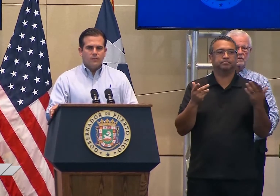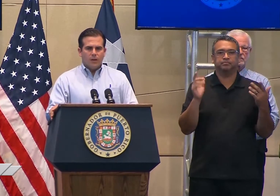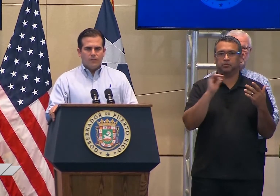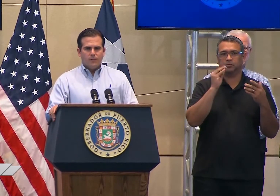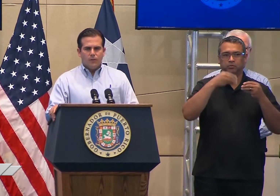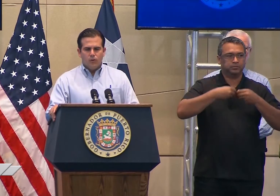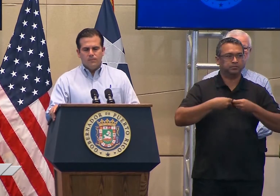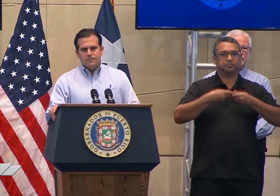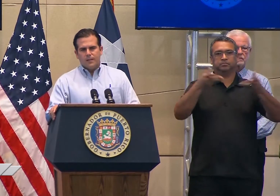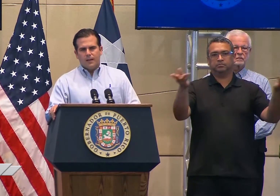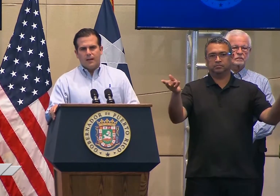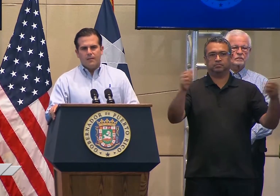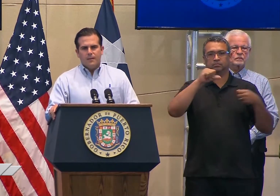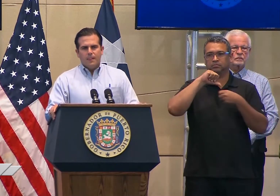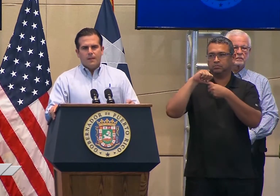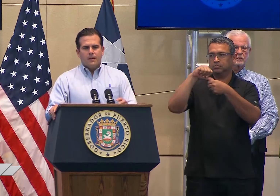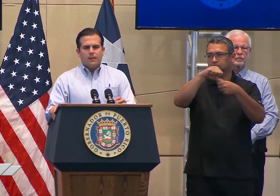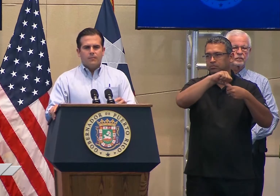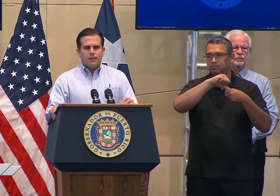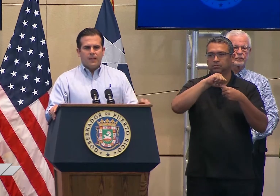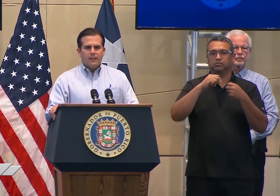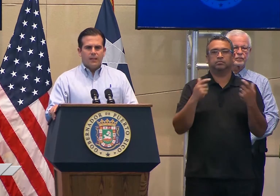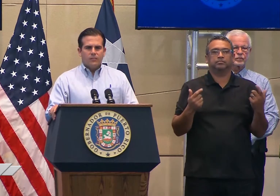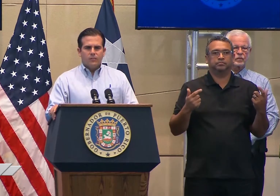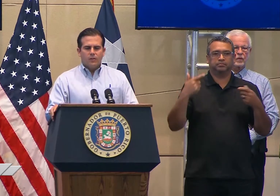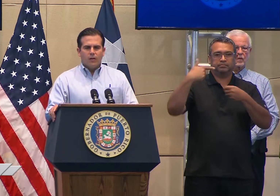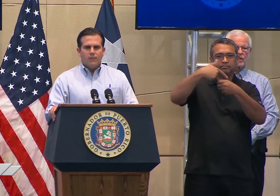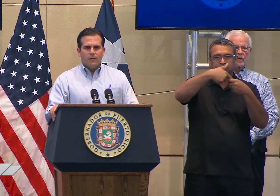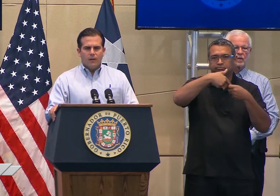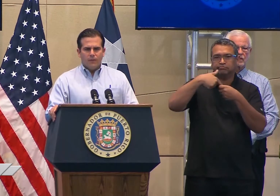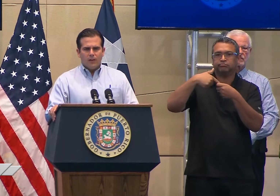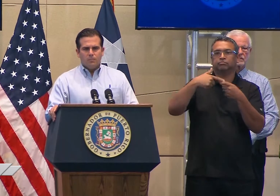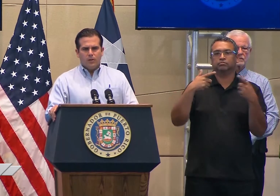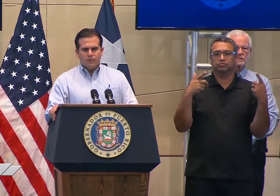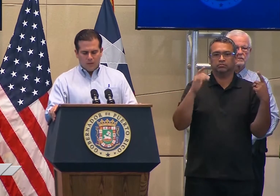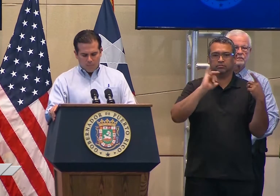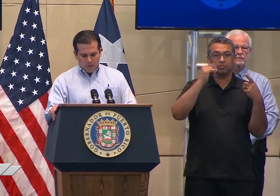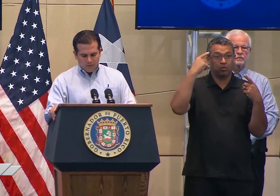Puerto Rico, the distribution of fuel, maintenance and operations of